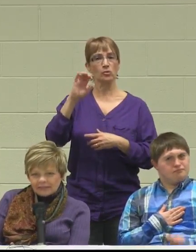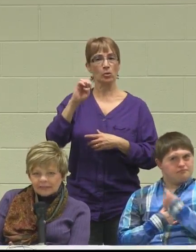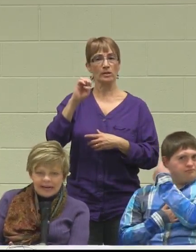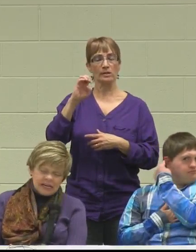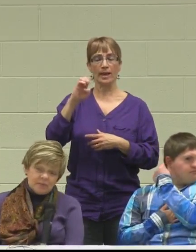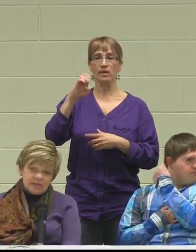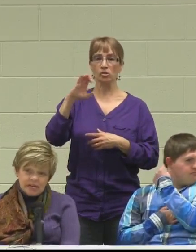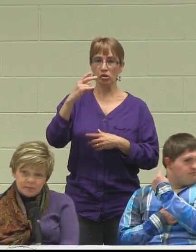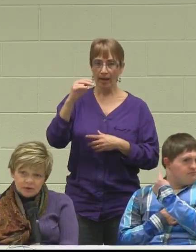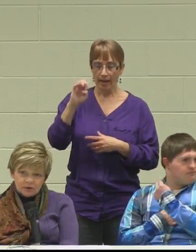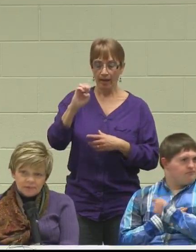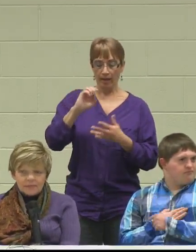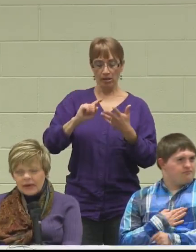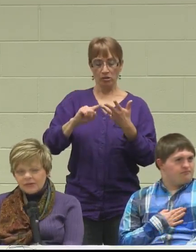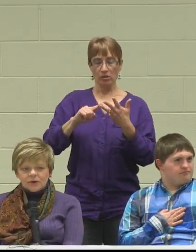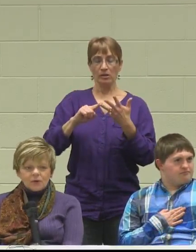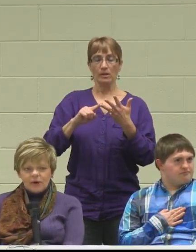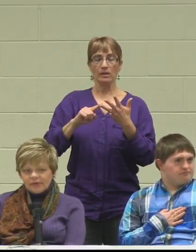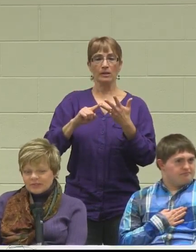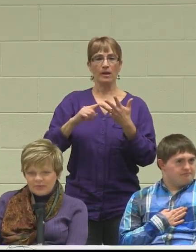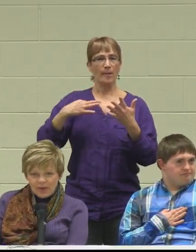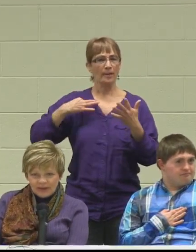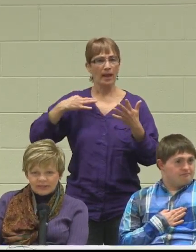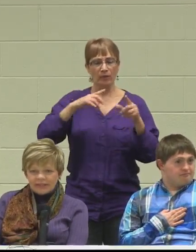for a DVD program. There are waivers and waivers